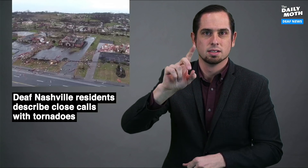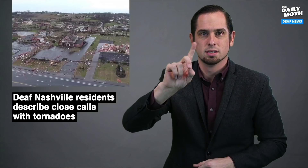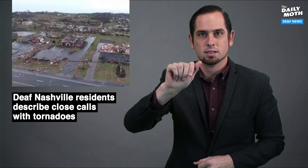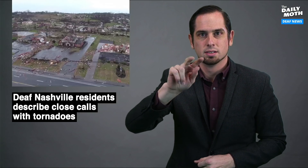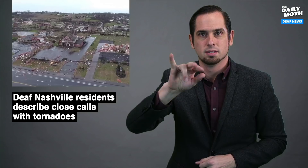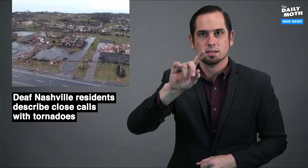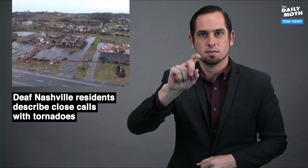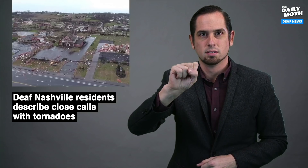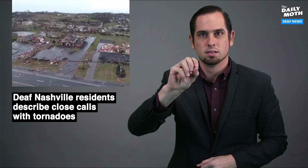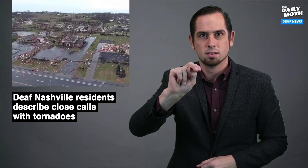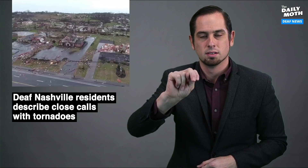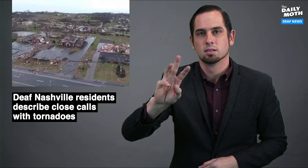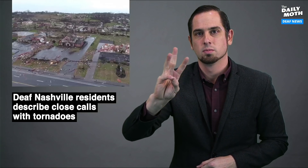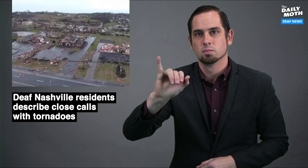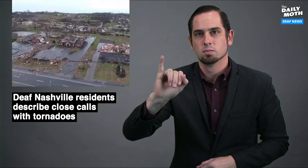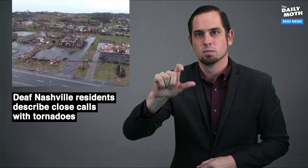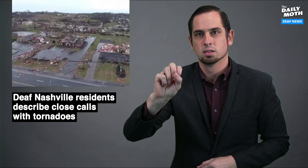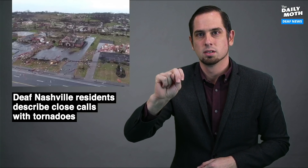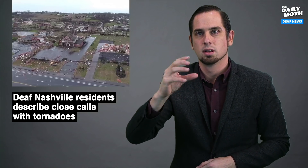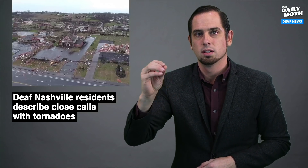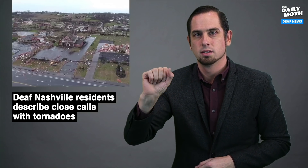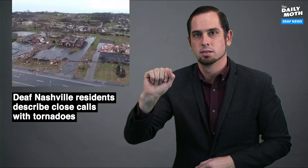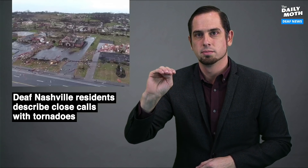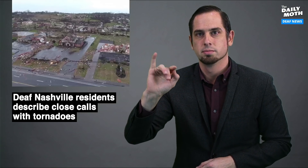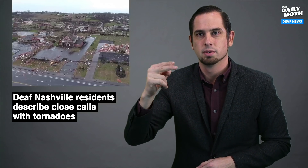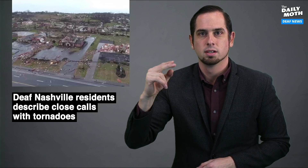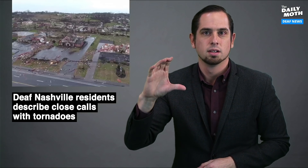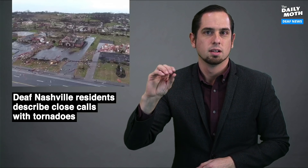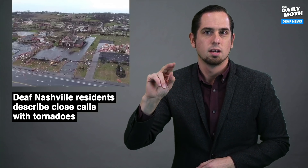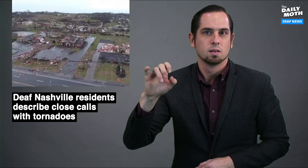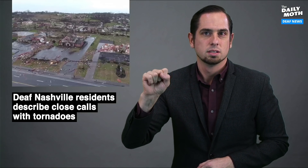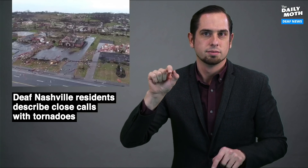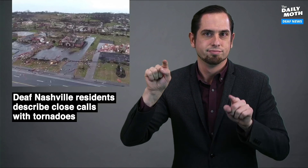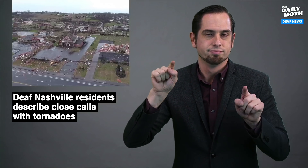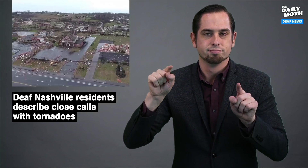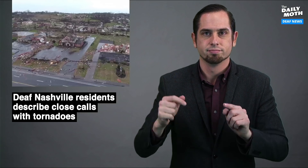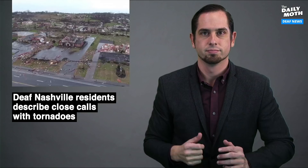that hit Davidson, Wilson and Smith counties.